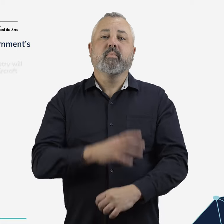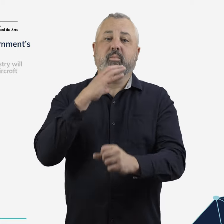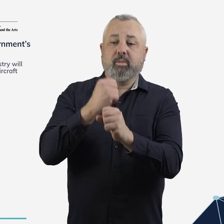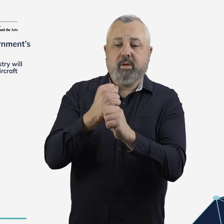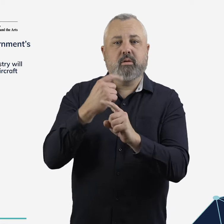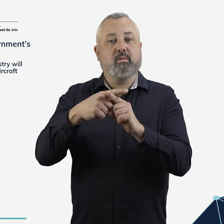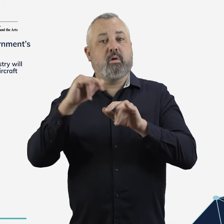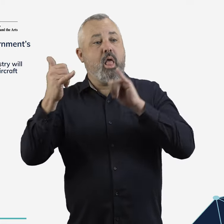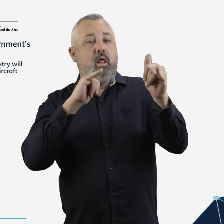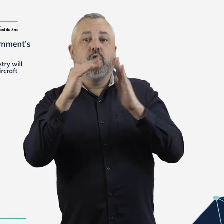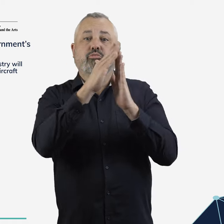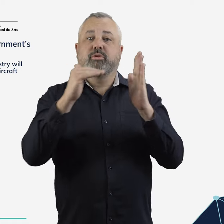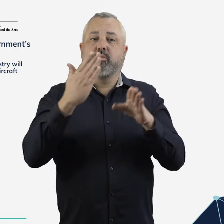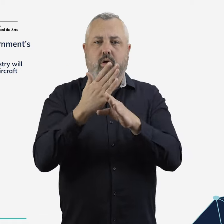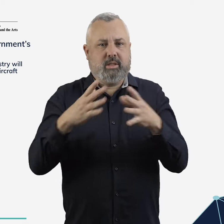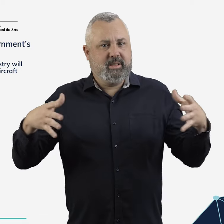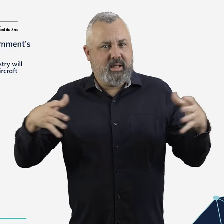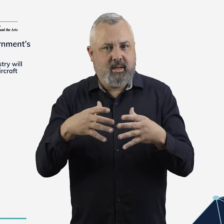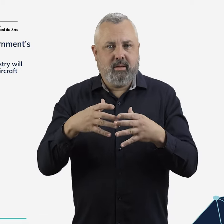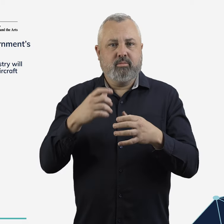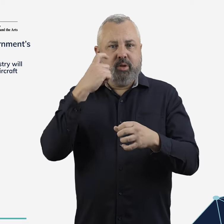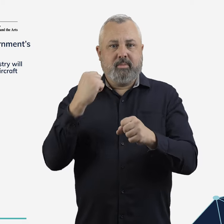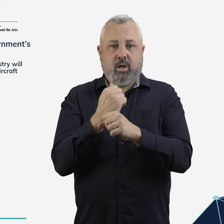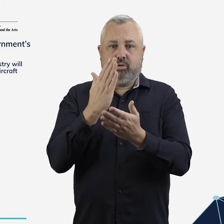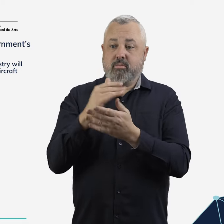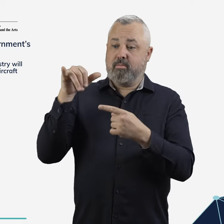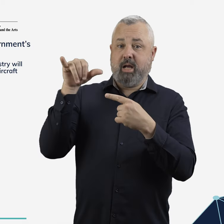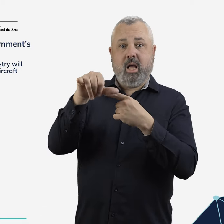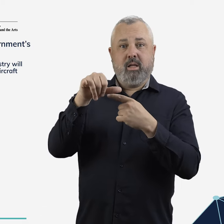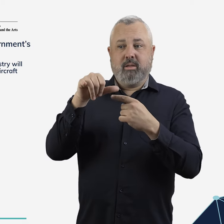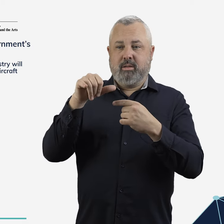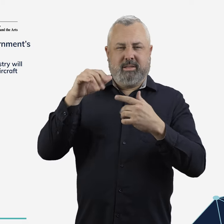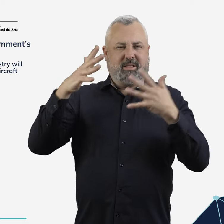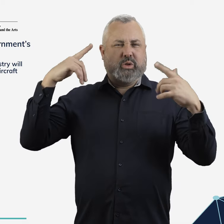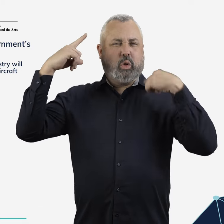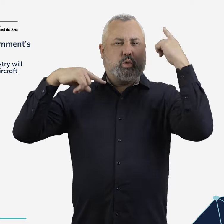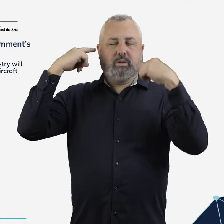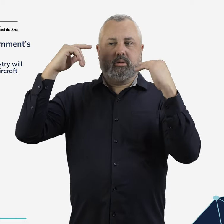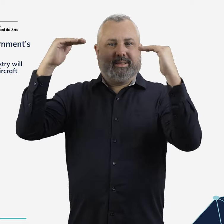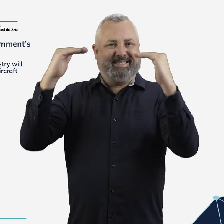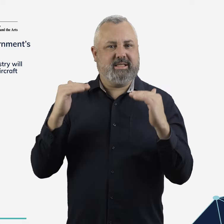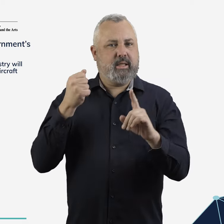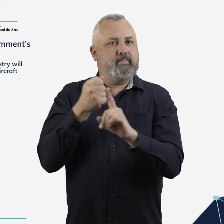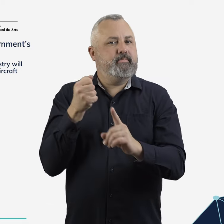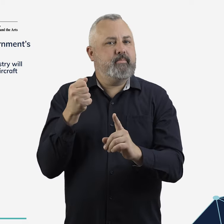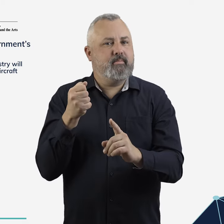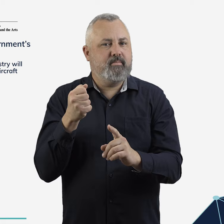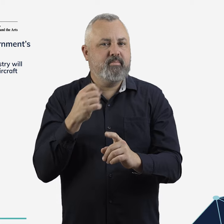The government and industry will work together to reduce aircraft noise impacts